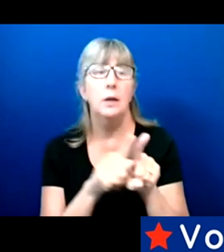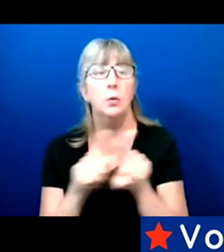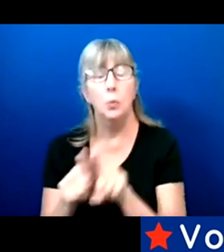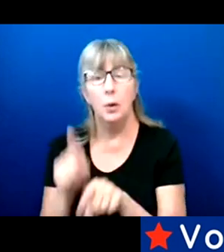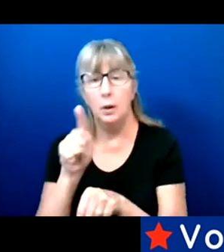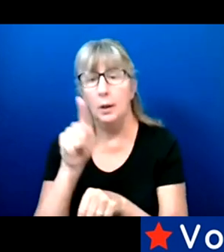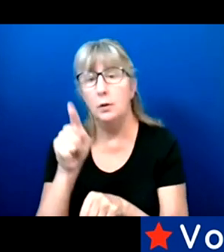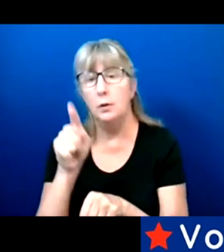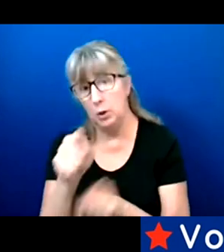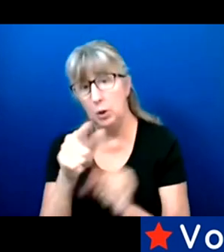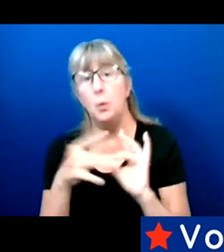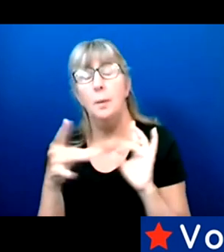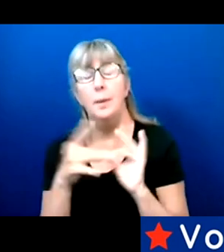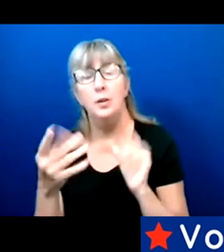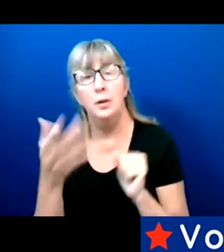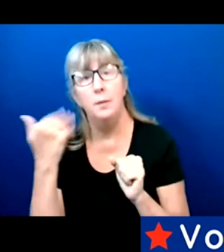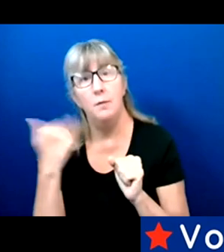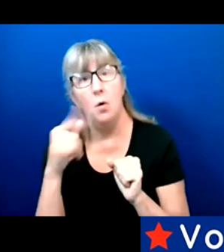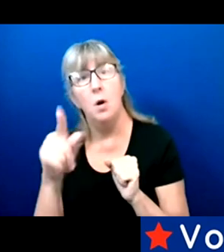saying earlier, the Civil Rights organization.